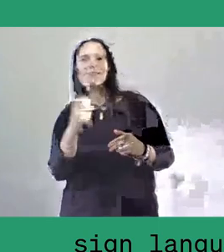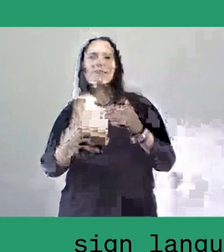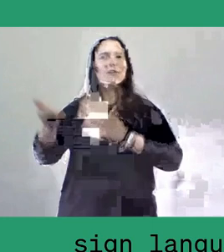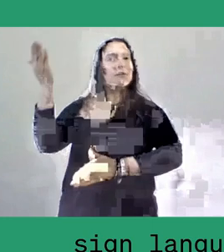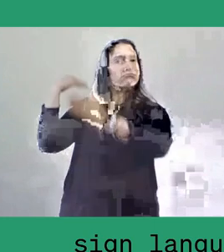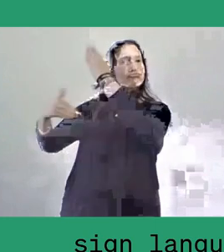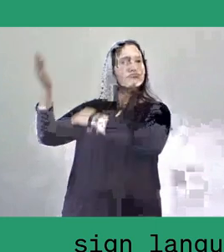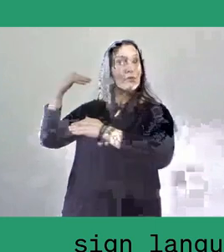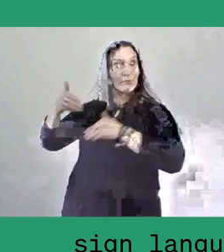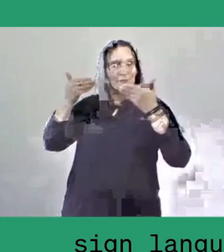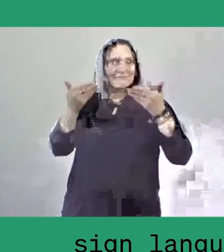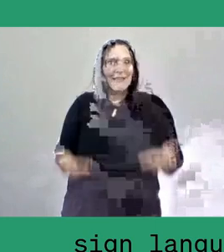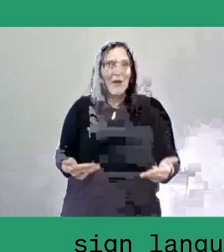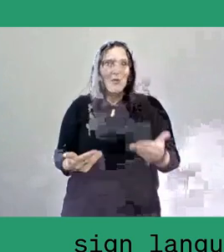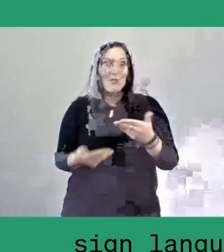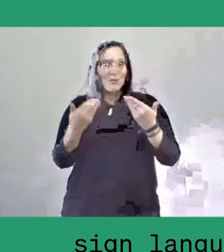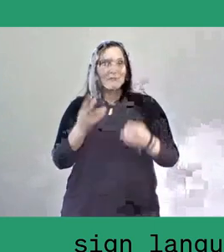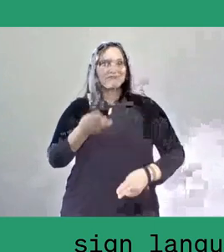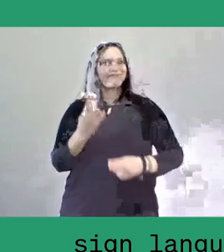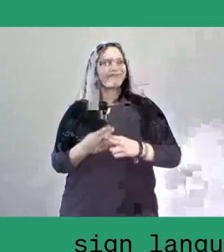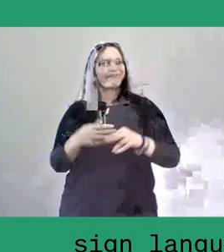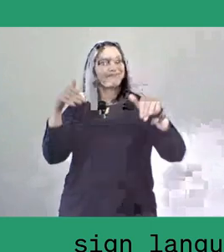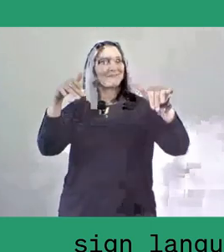She uses storytelling, performative elements, and workshop methodologies